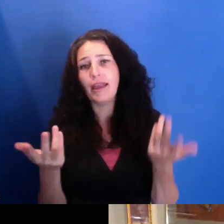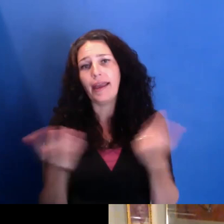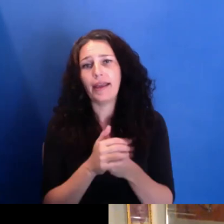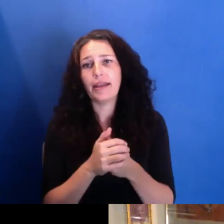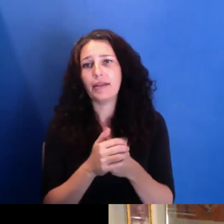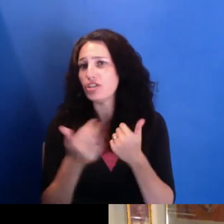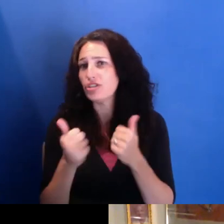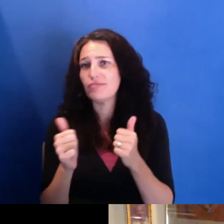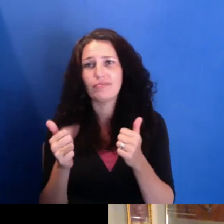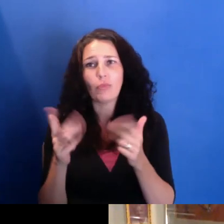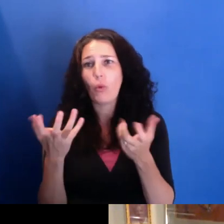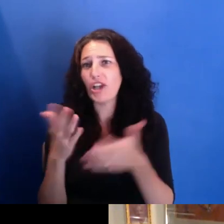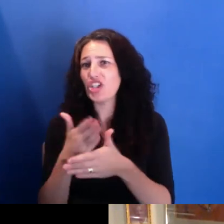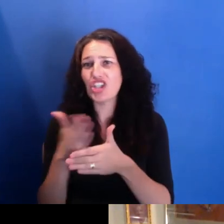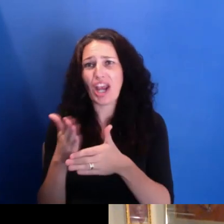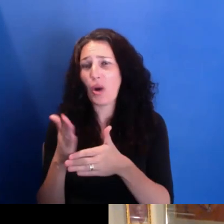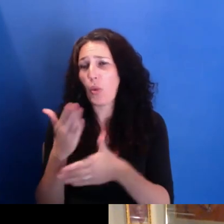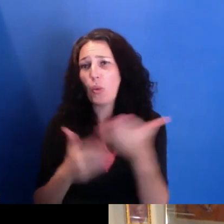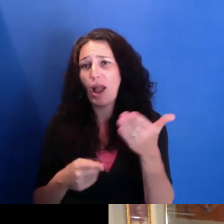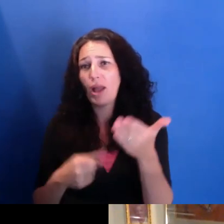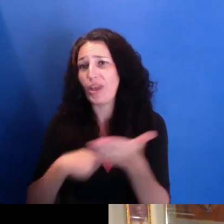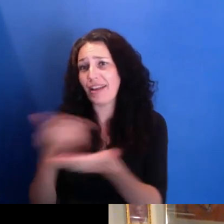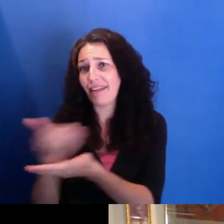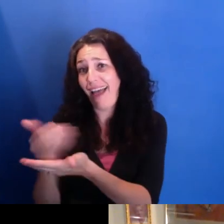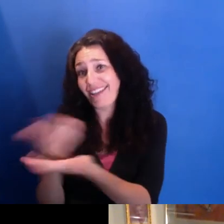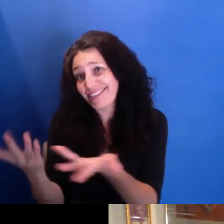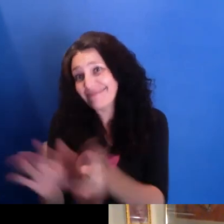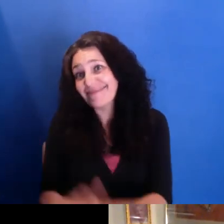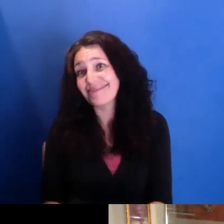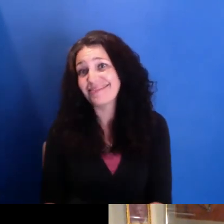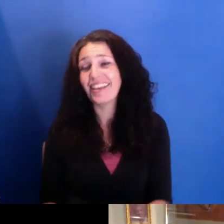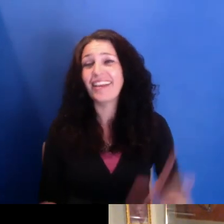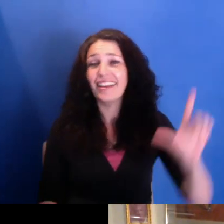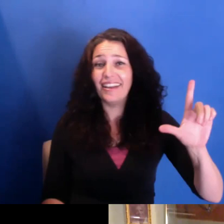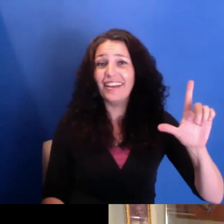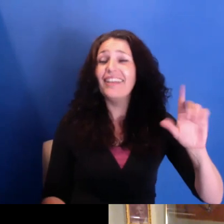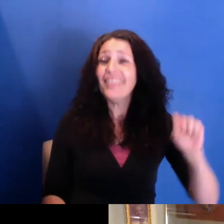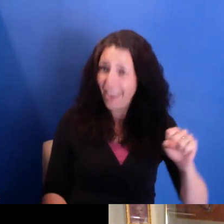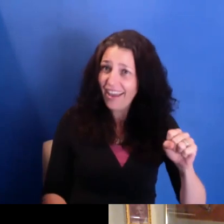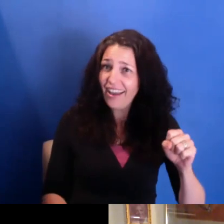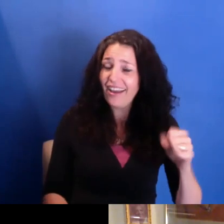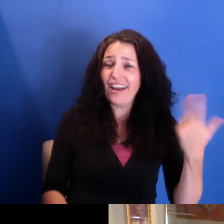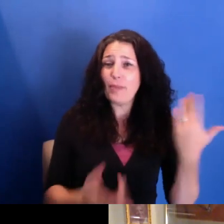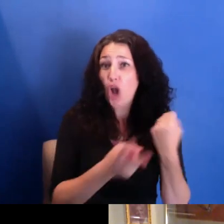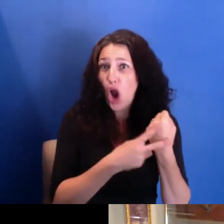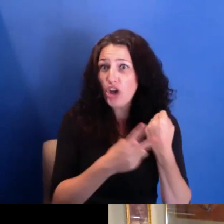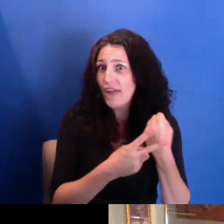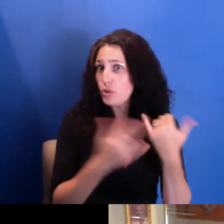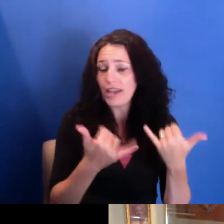No, and archives now really-- in this moment, you know, where we are still locked in,